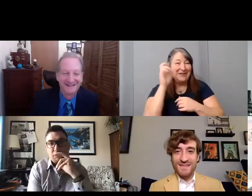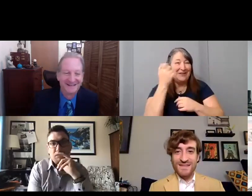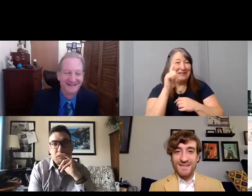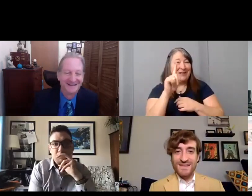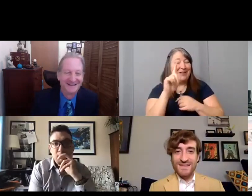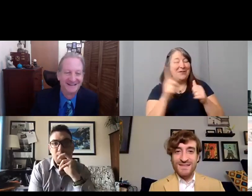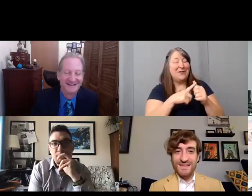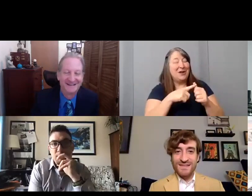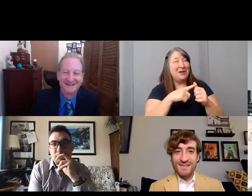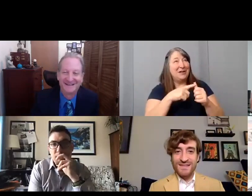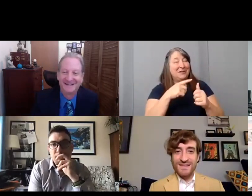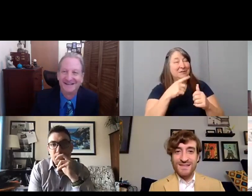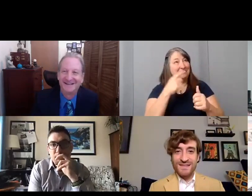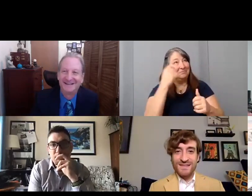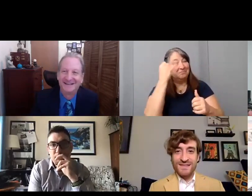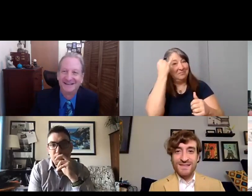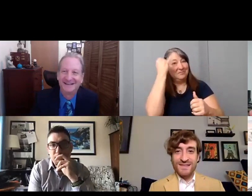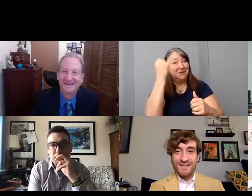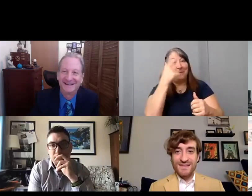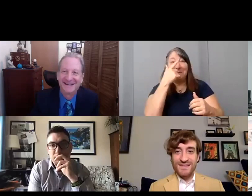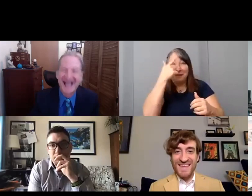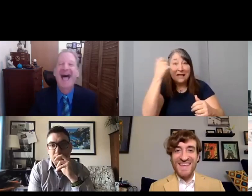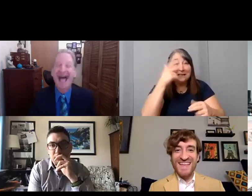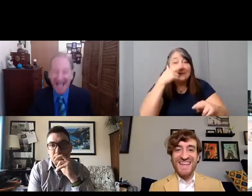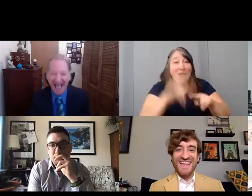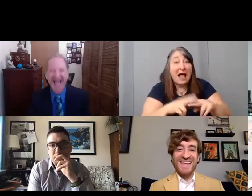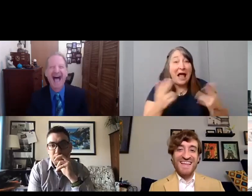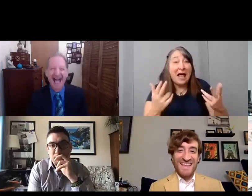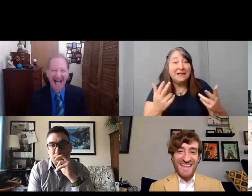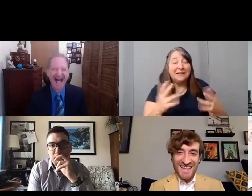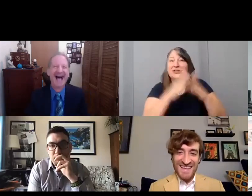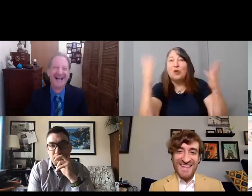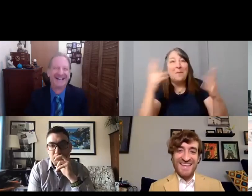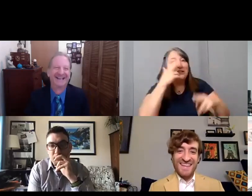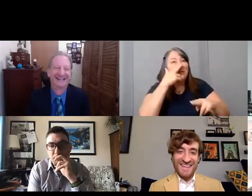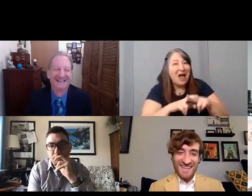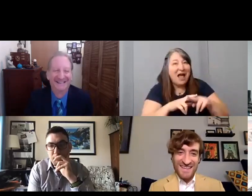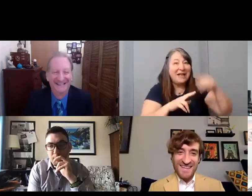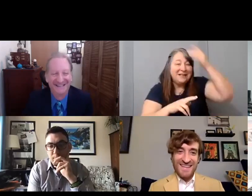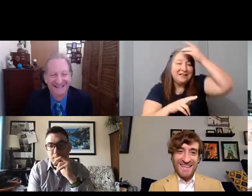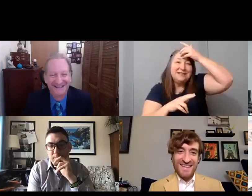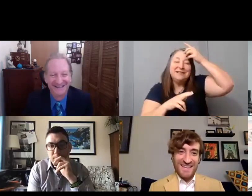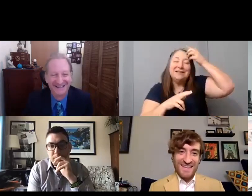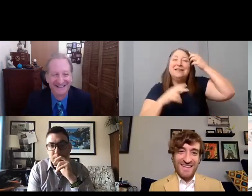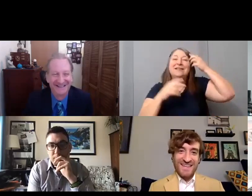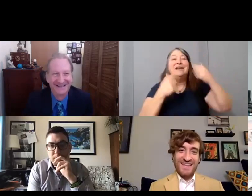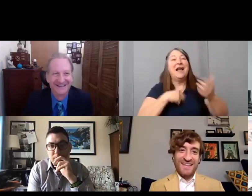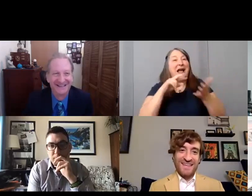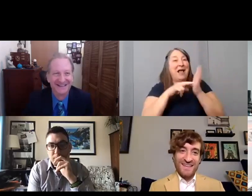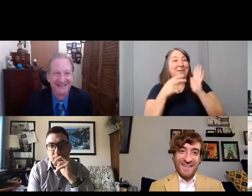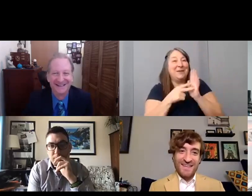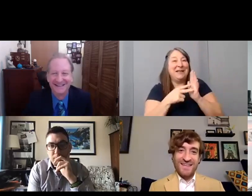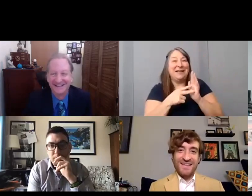is because it's fun! It's so fun. I mean you get to stretch your creative muscles,